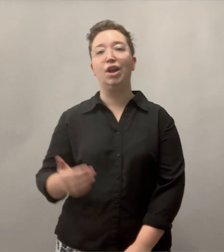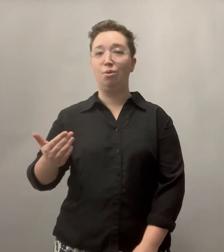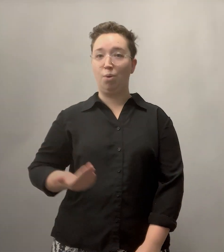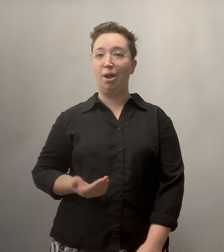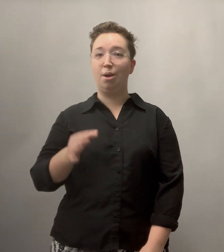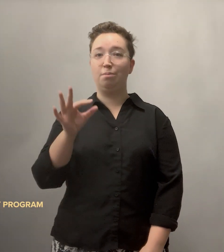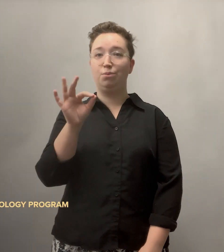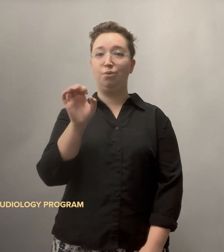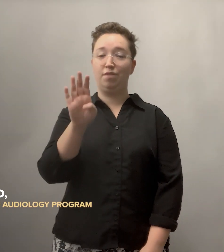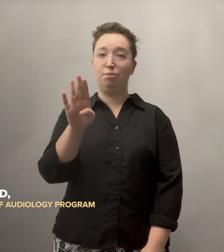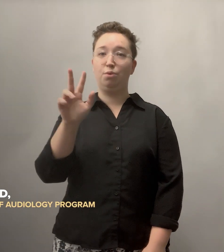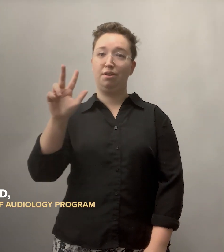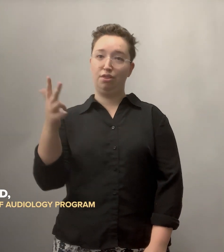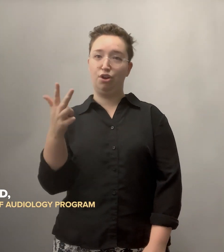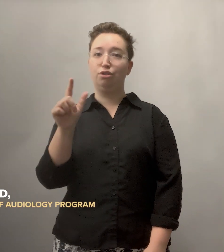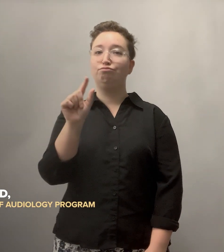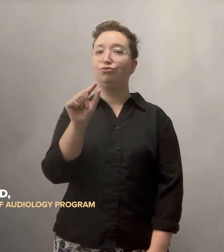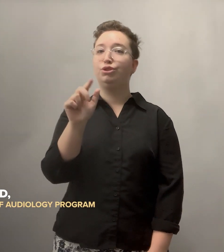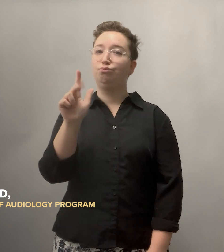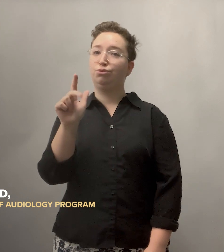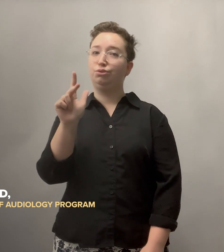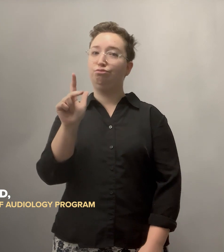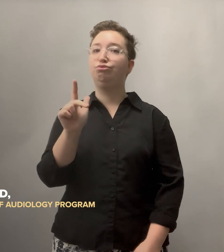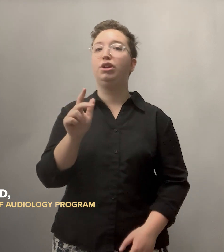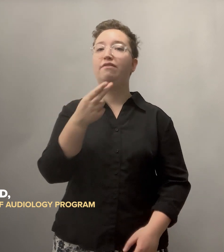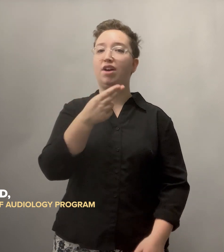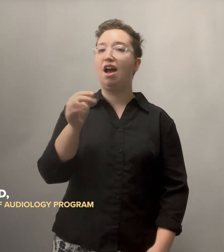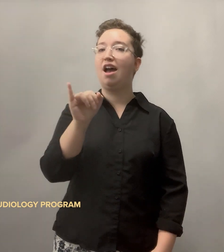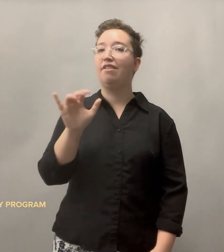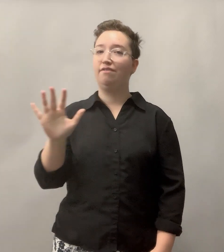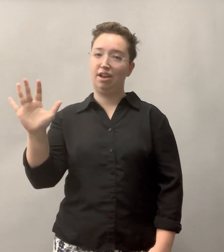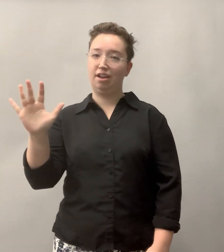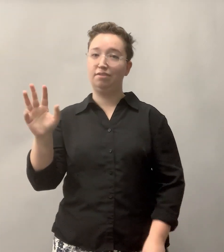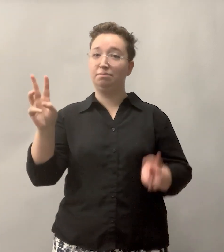Welcome to the February 3, 2023 edition of Hi5!